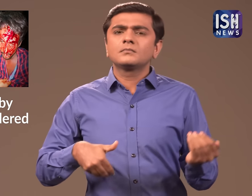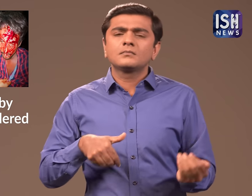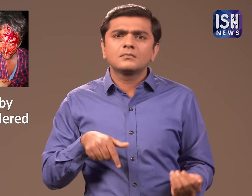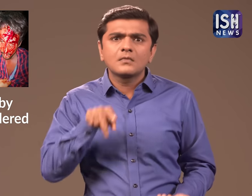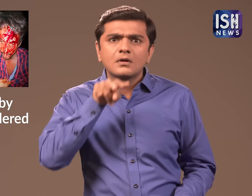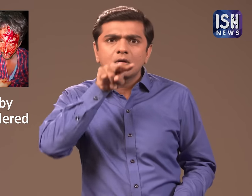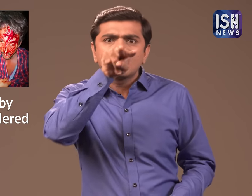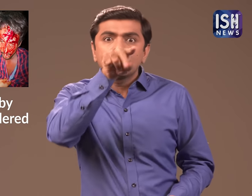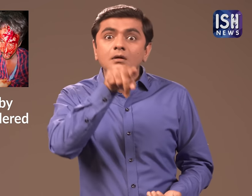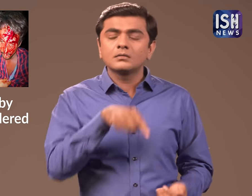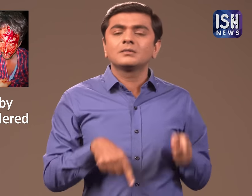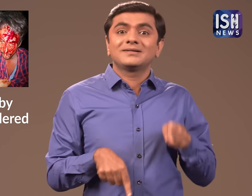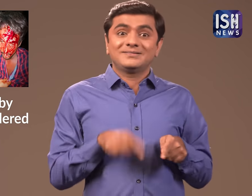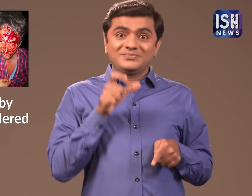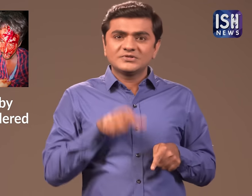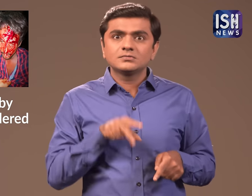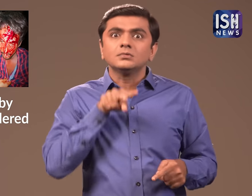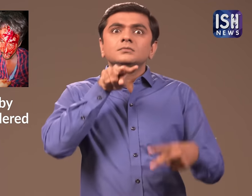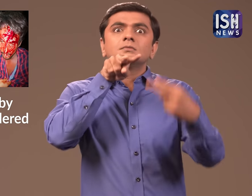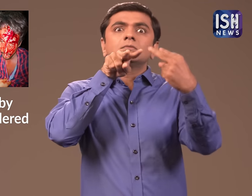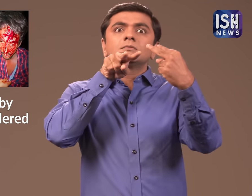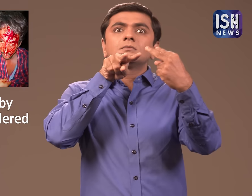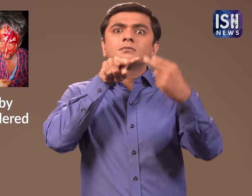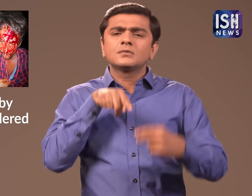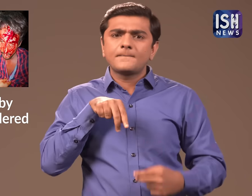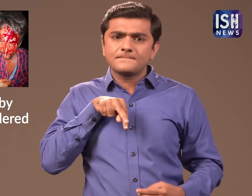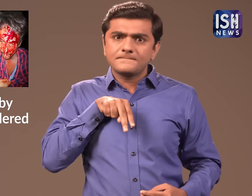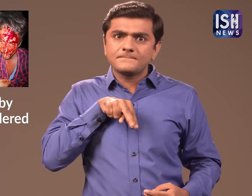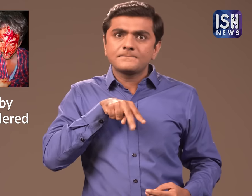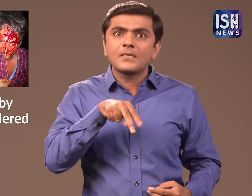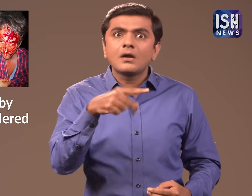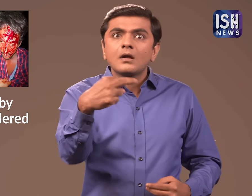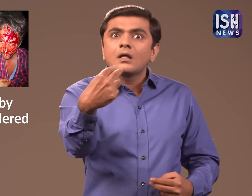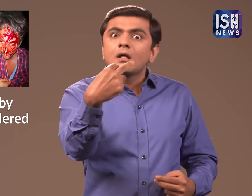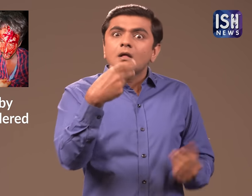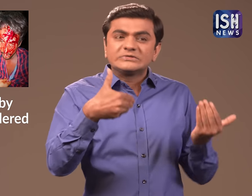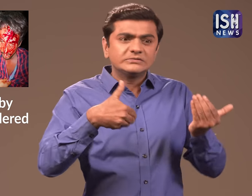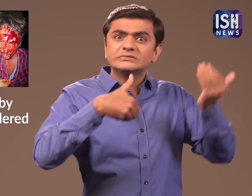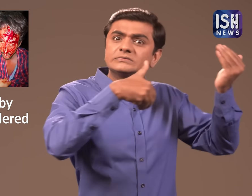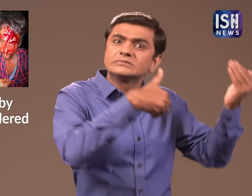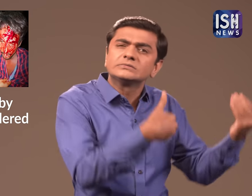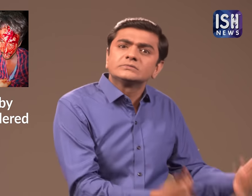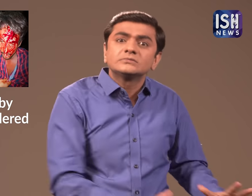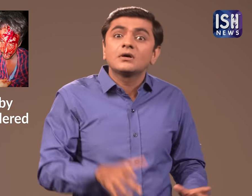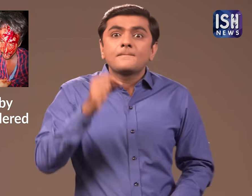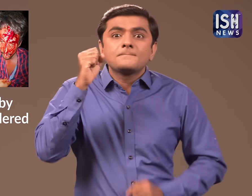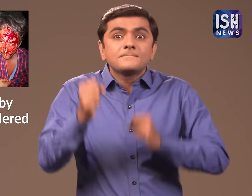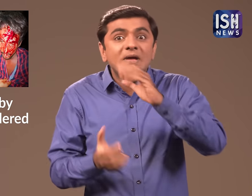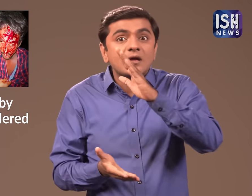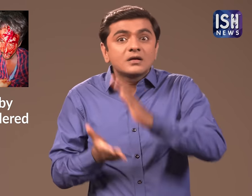When he saw the uncle walking towards him he became very scared. he left the baby and ran away.